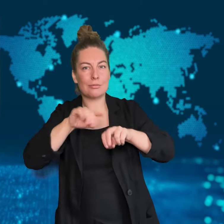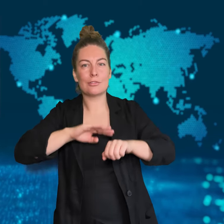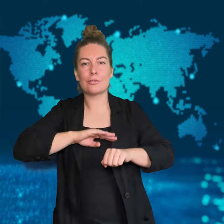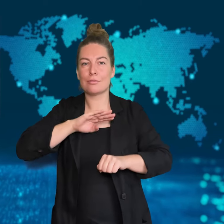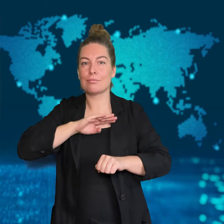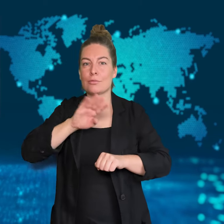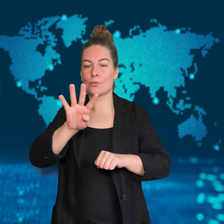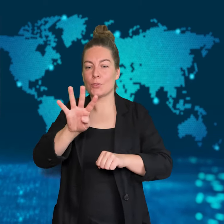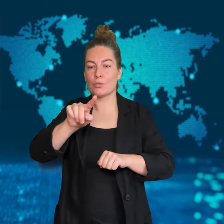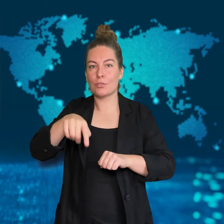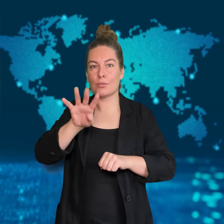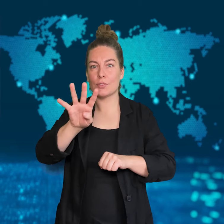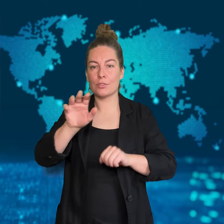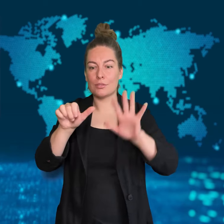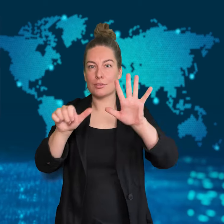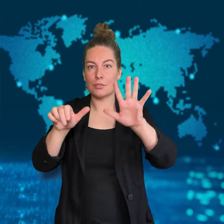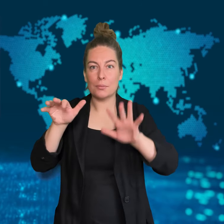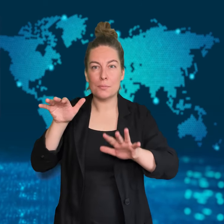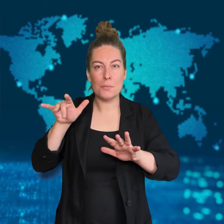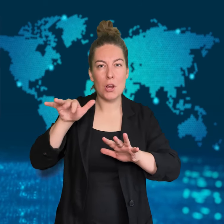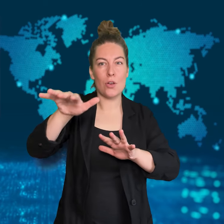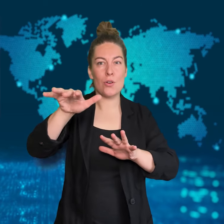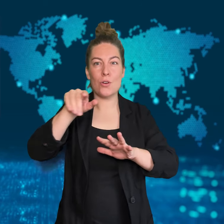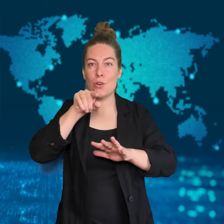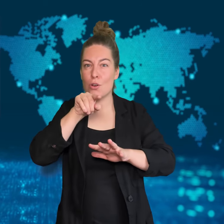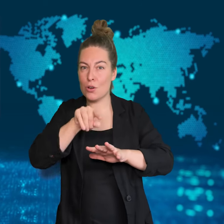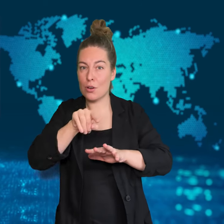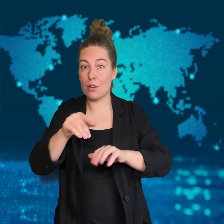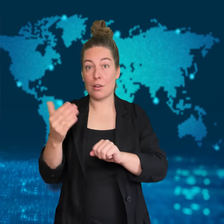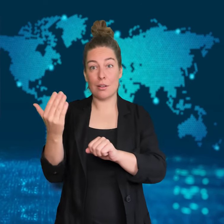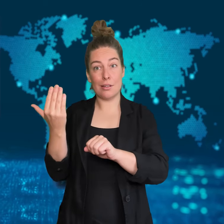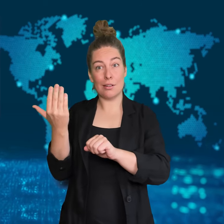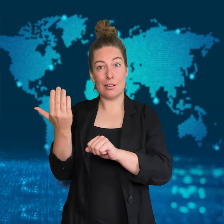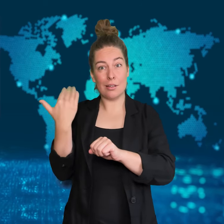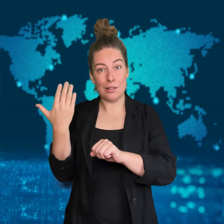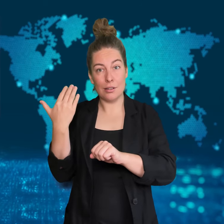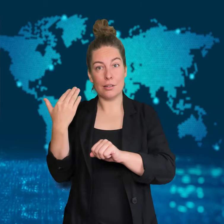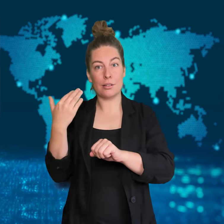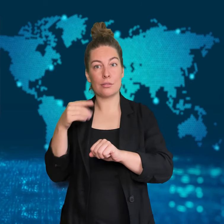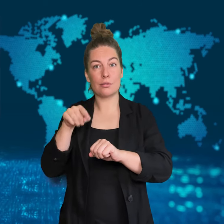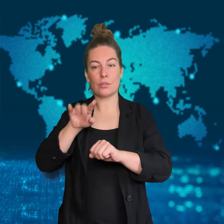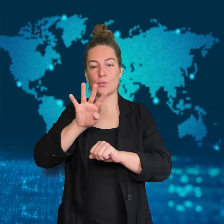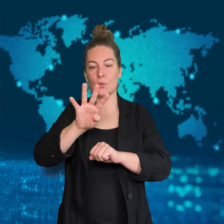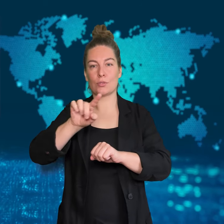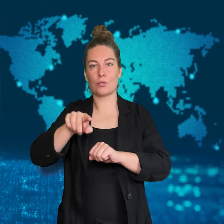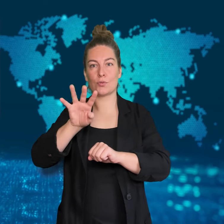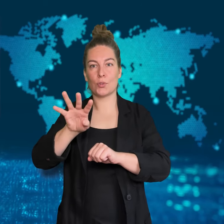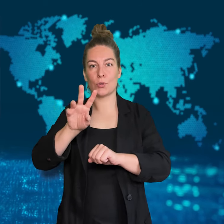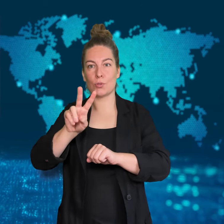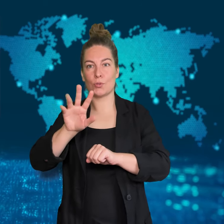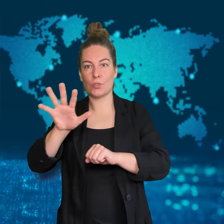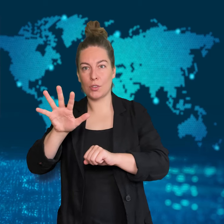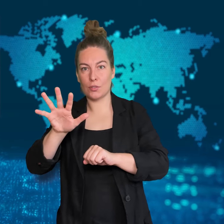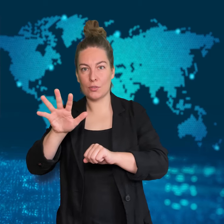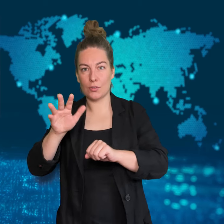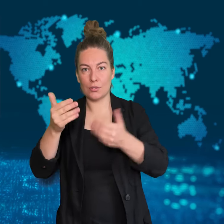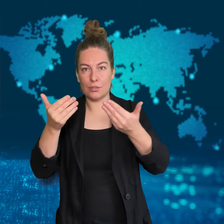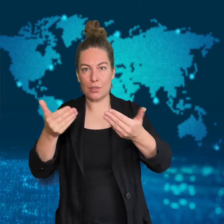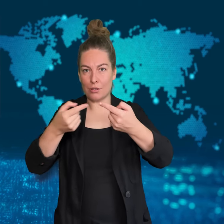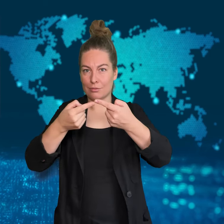Previously the moon had been dated to be 4.425 billion years old.